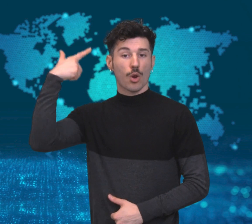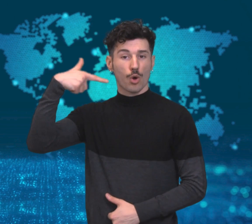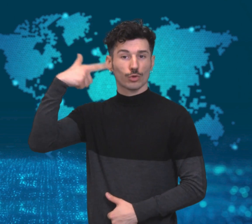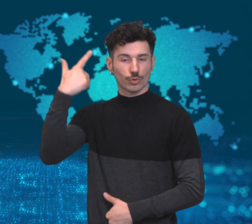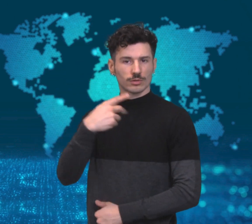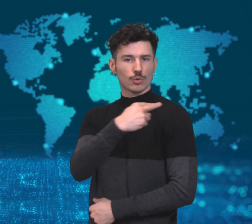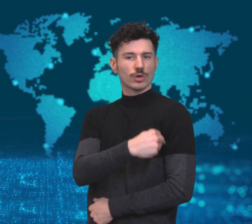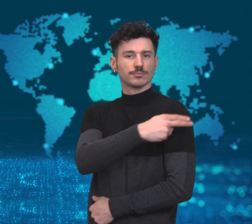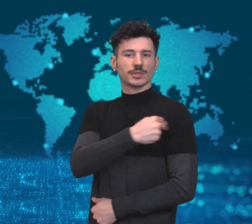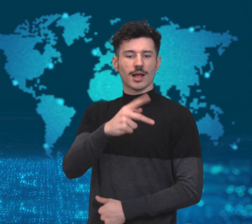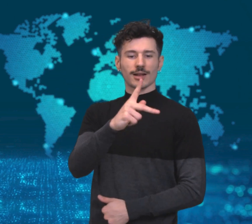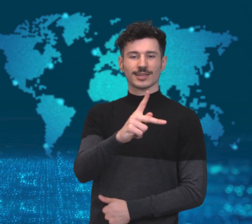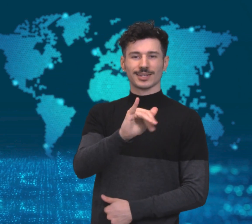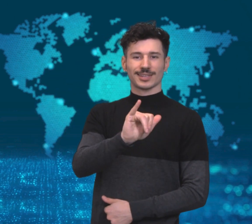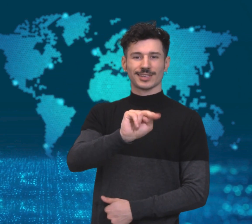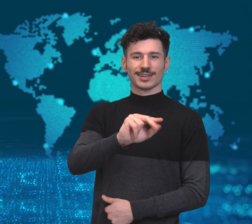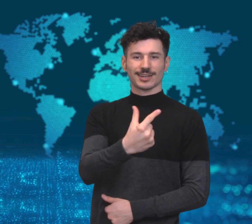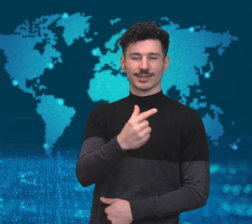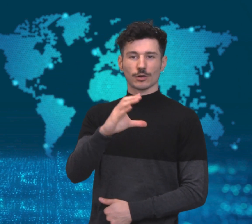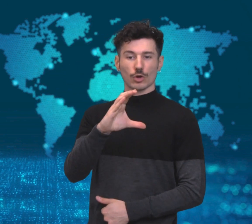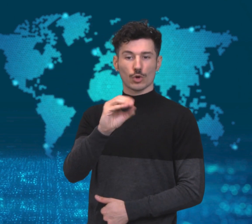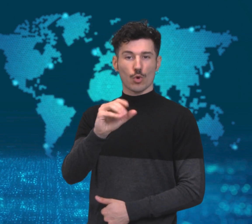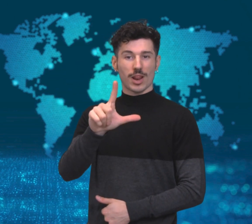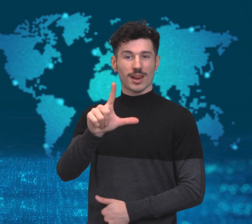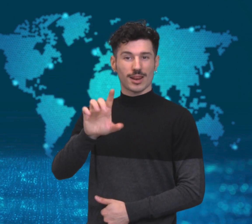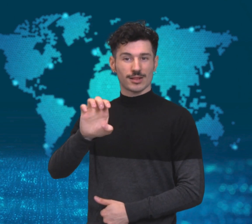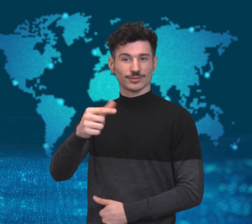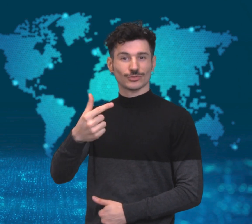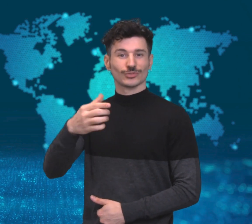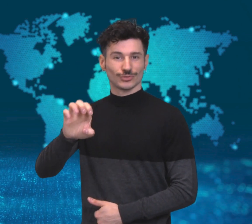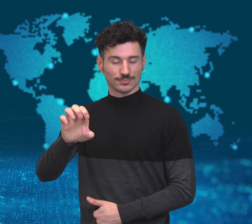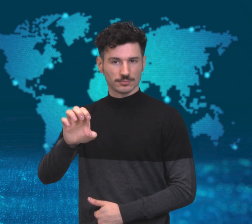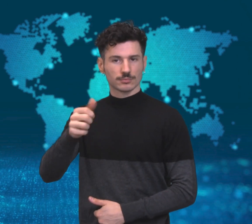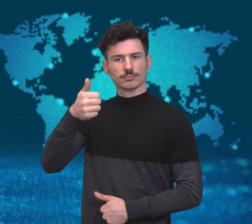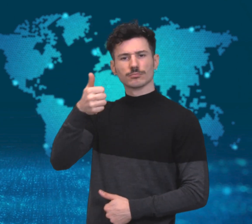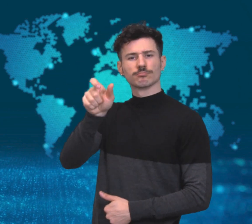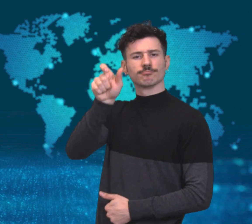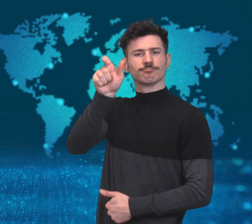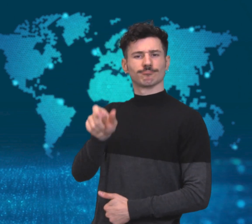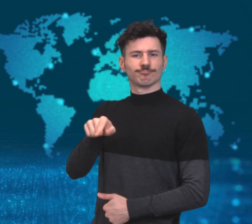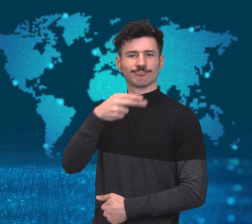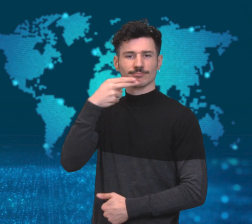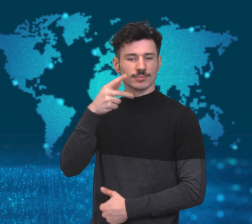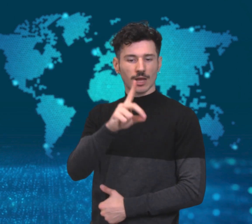[Alessio]: In the middle of brain surgery at King’s